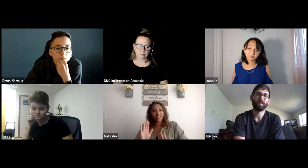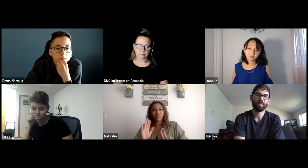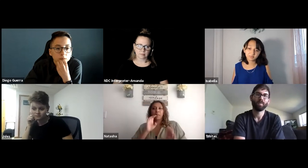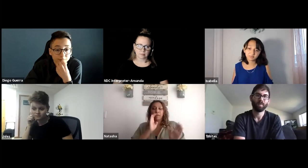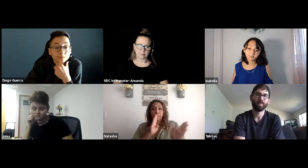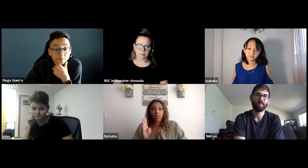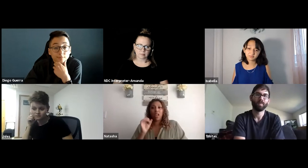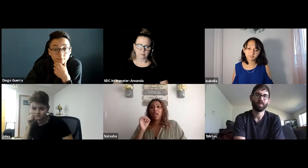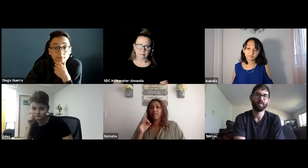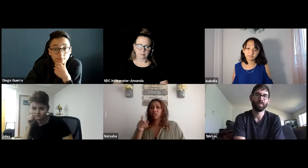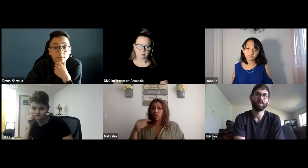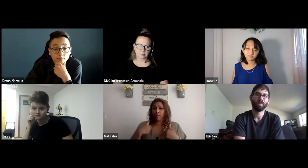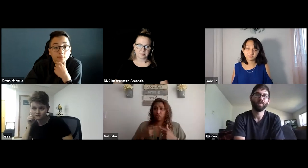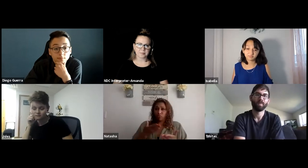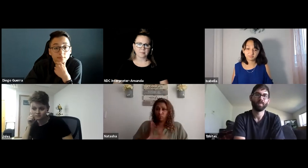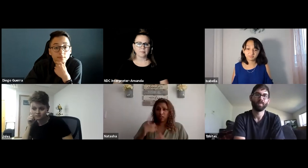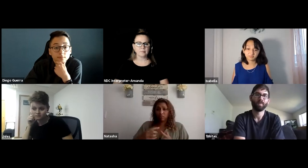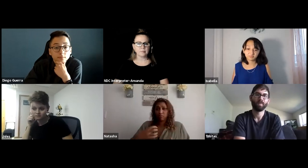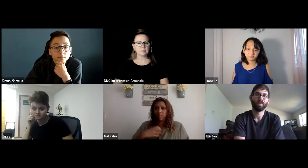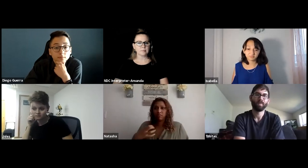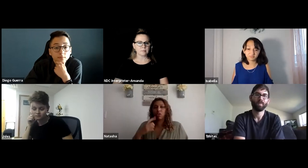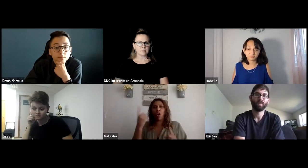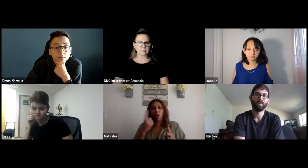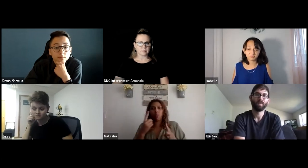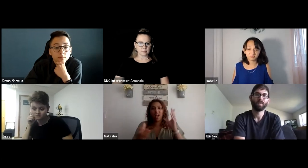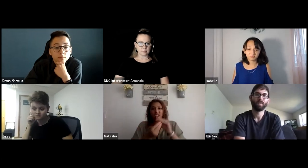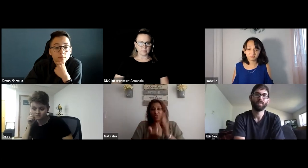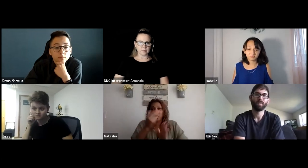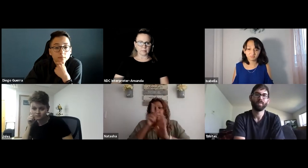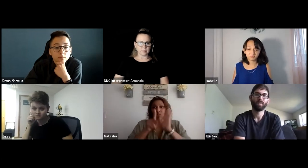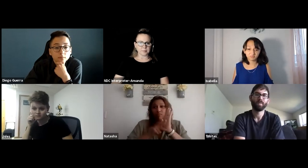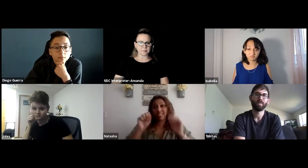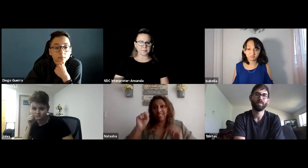ahead of time and to add that interpreters aren't there to cheat for the Deaf student